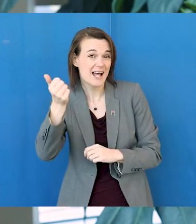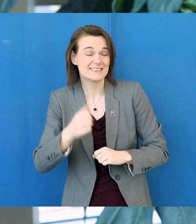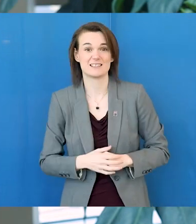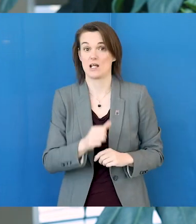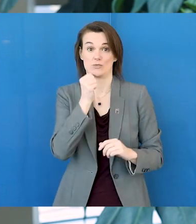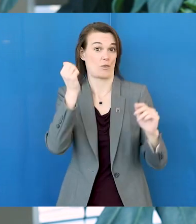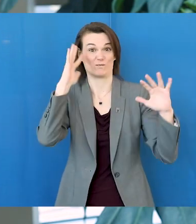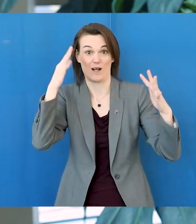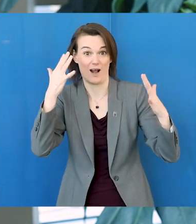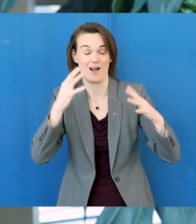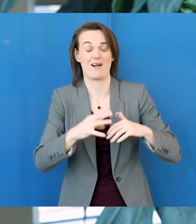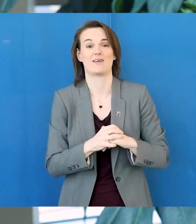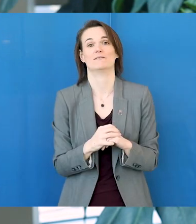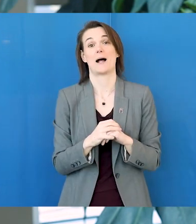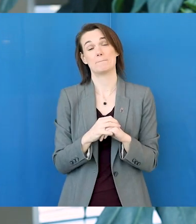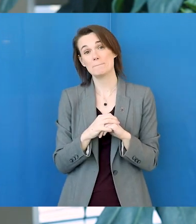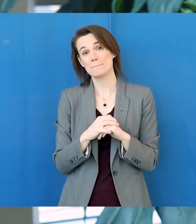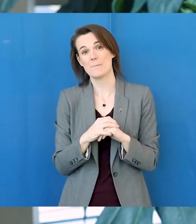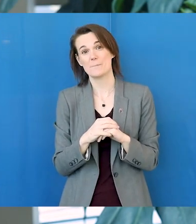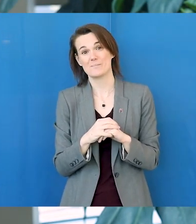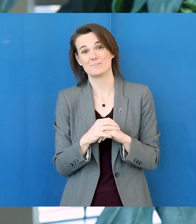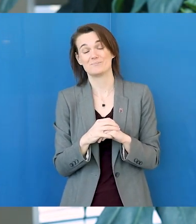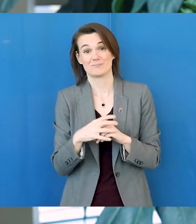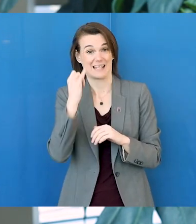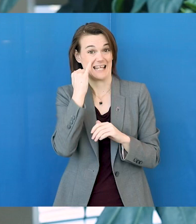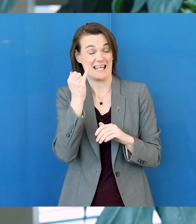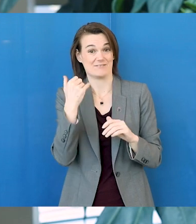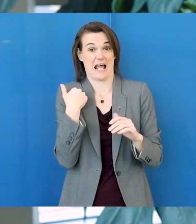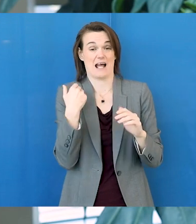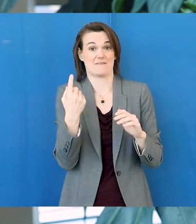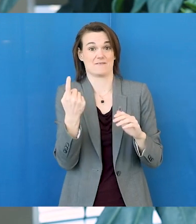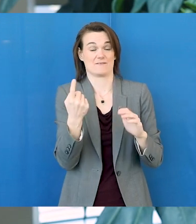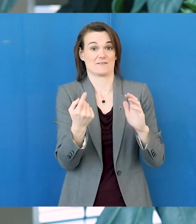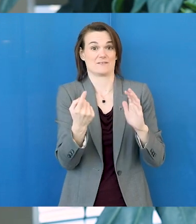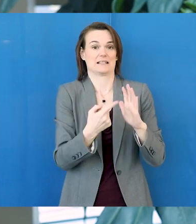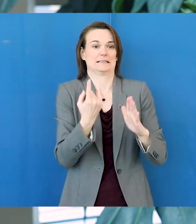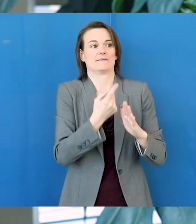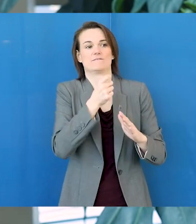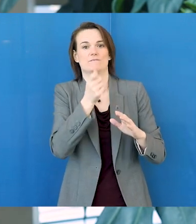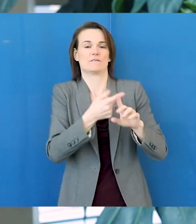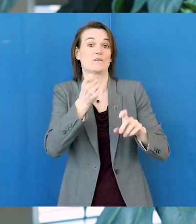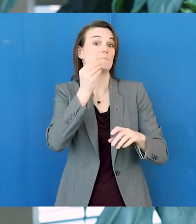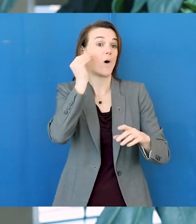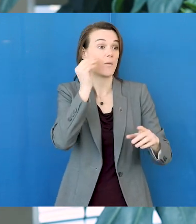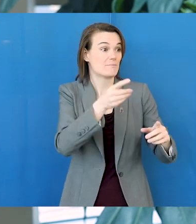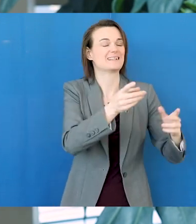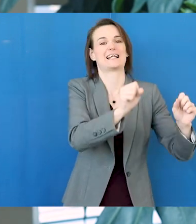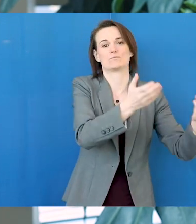do your best, don't freak out, and probably bring something that calms you down with you.